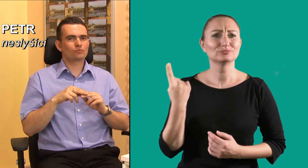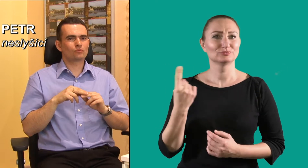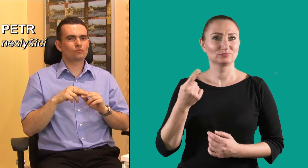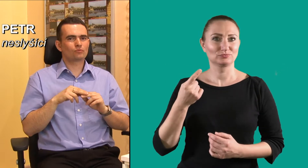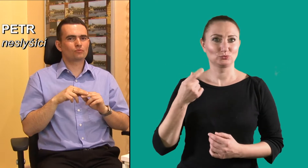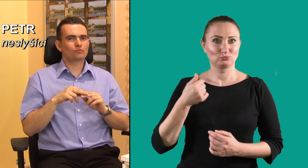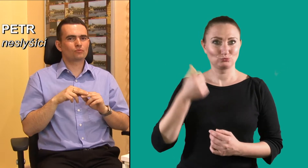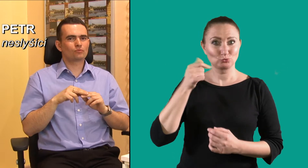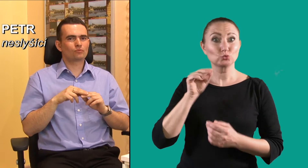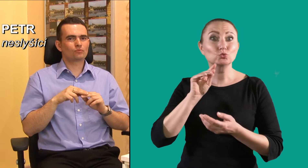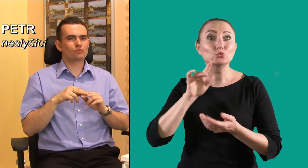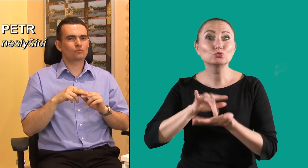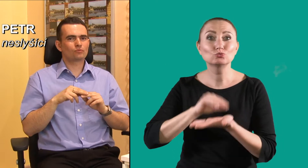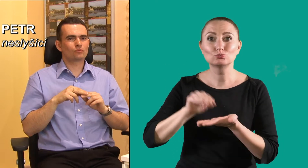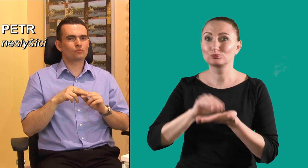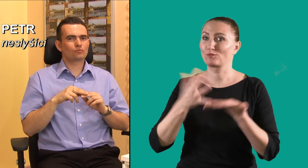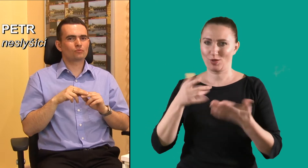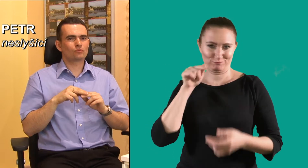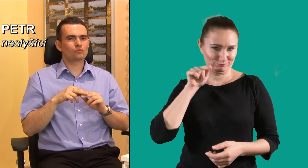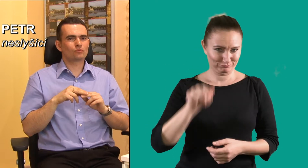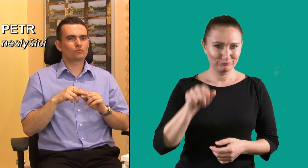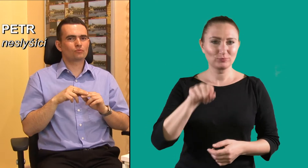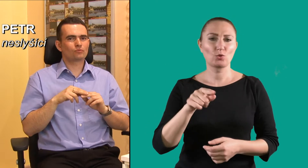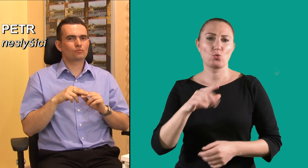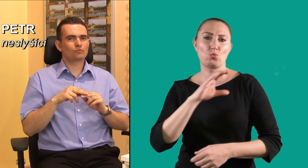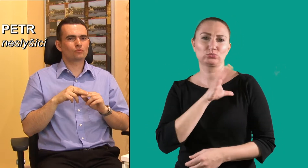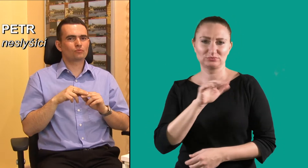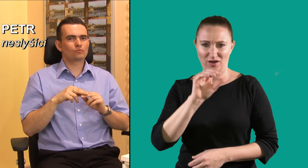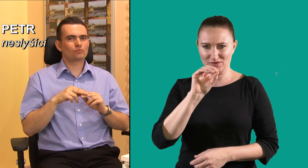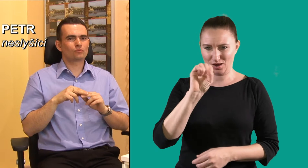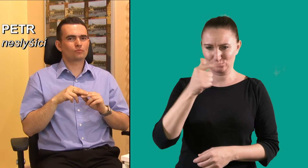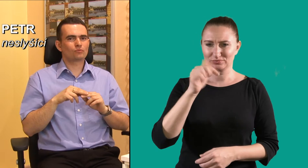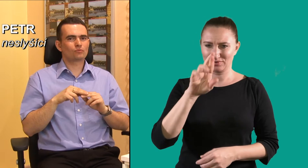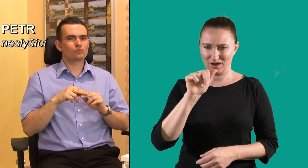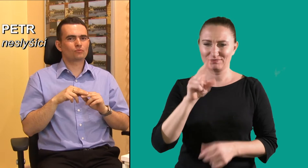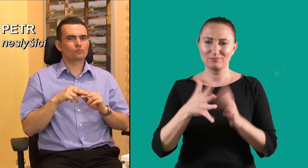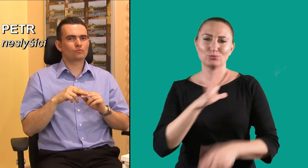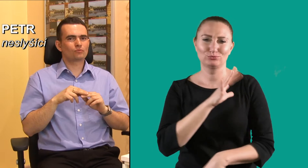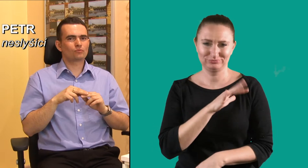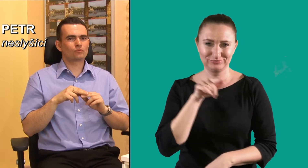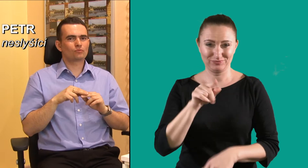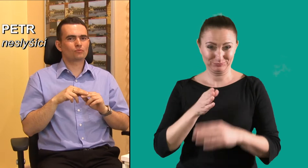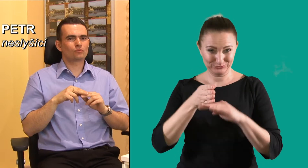First he went to the elementary school for the deaf in Ostrava.